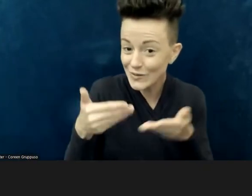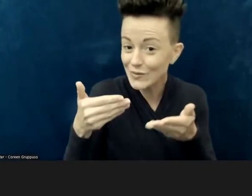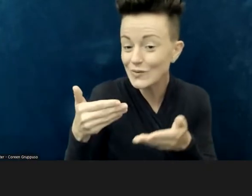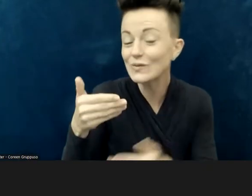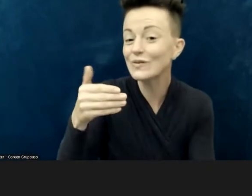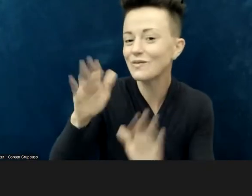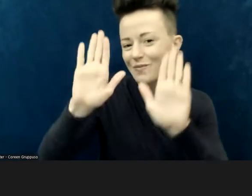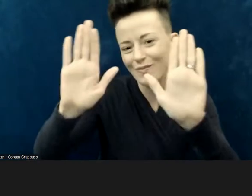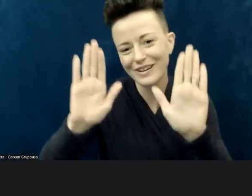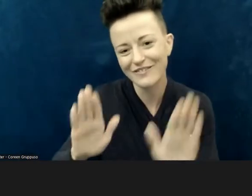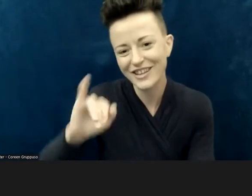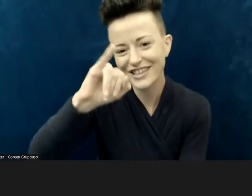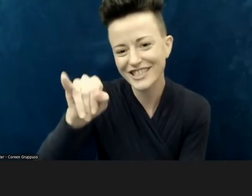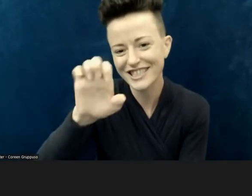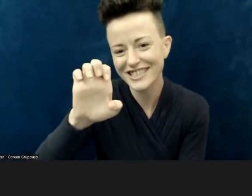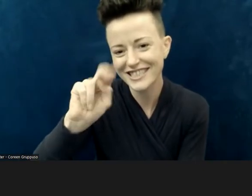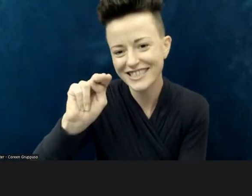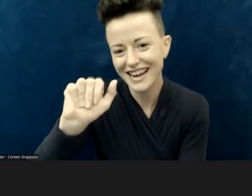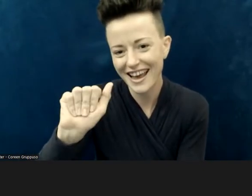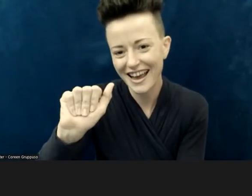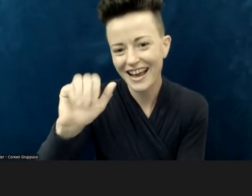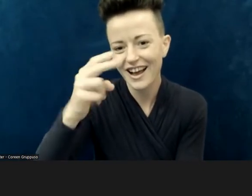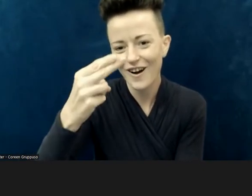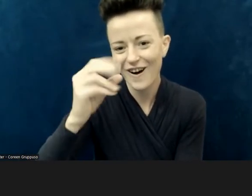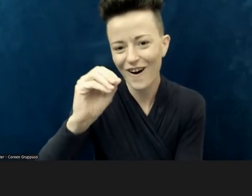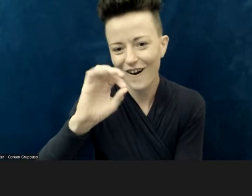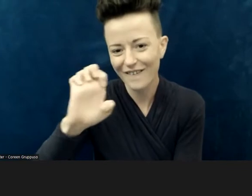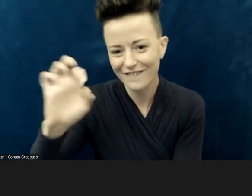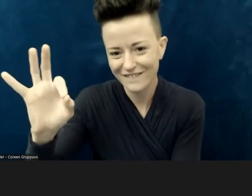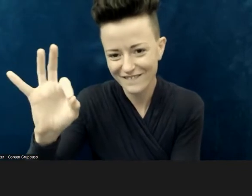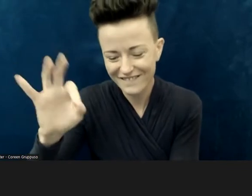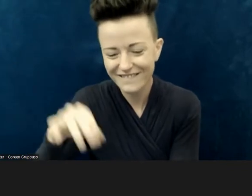She has a pre-recorded video of devotions that she shared with us